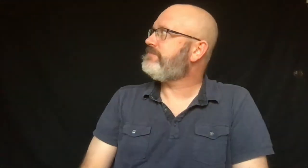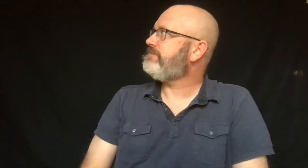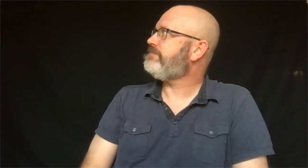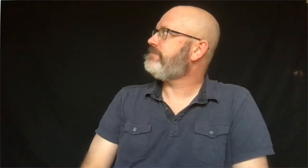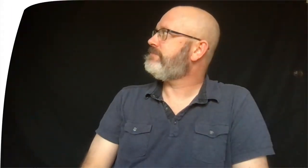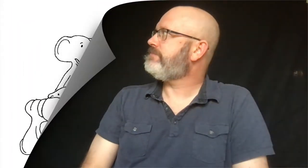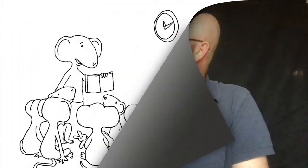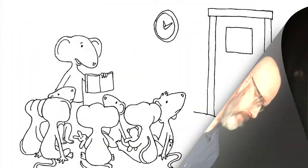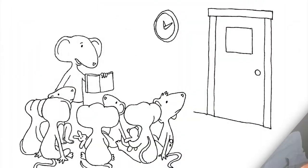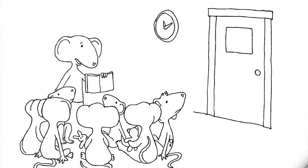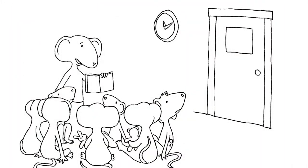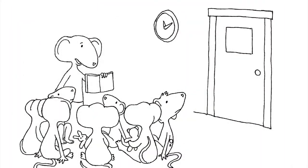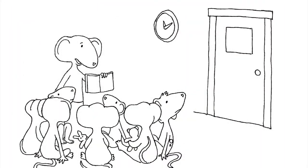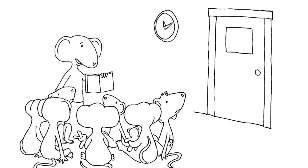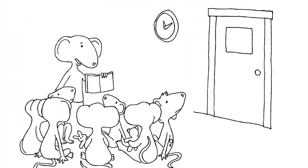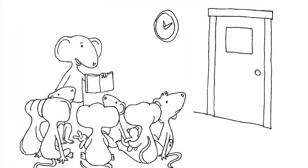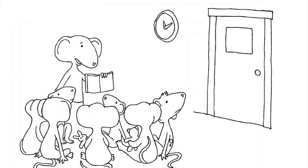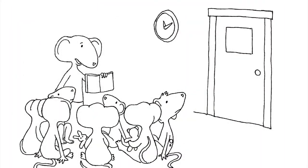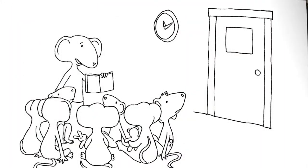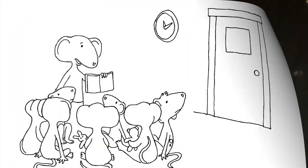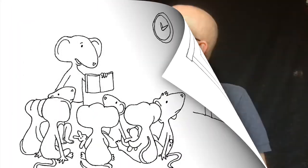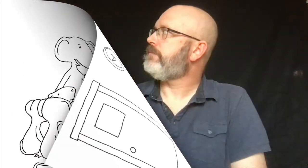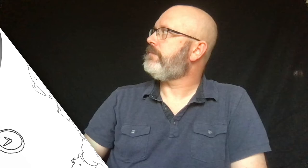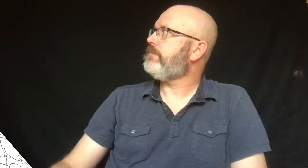It was hard to wait.